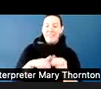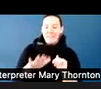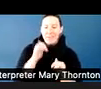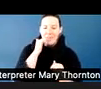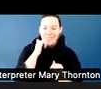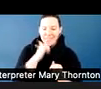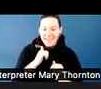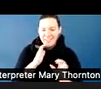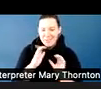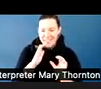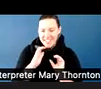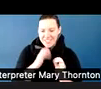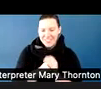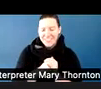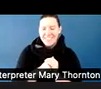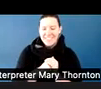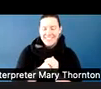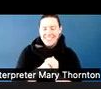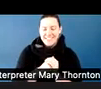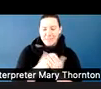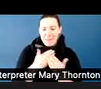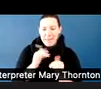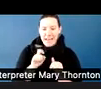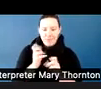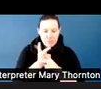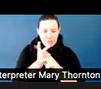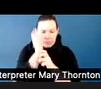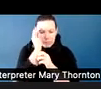Taking more time to figure it out-- yes.